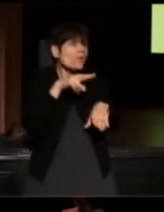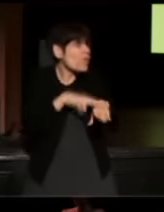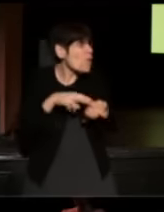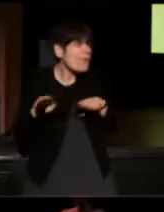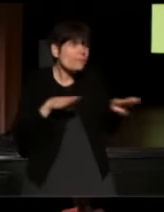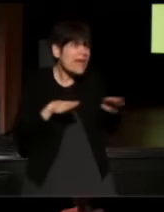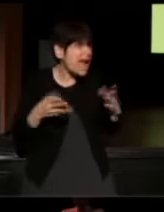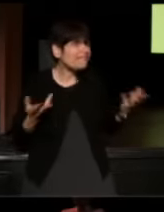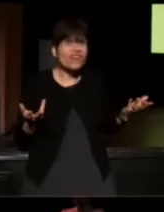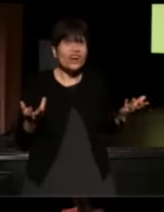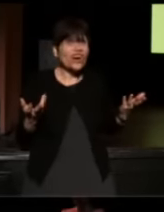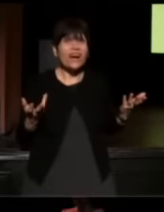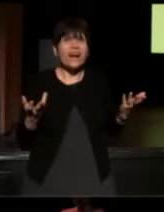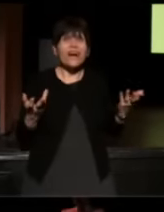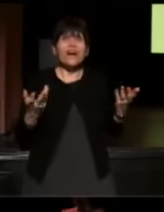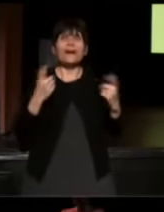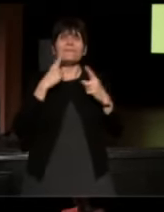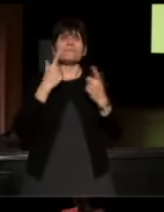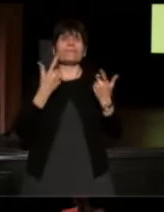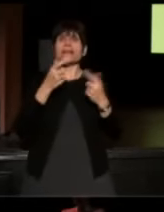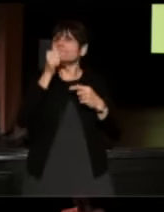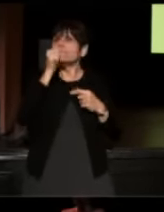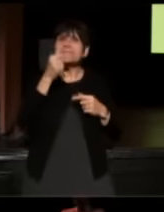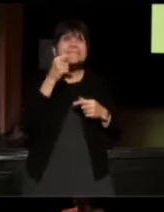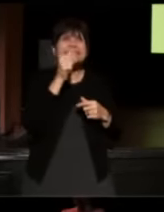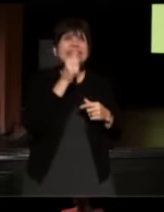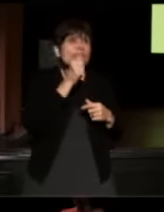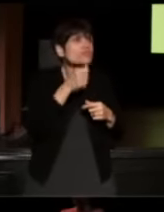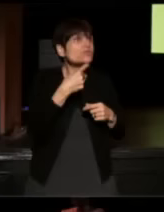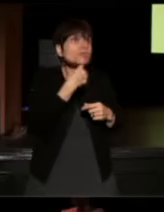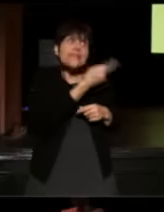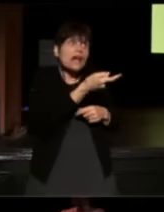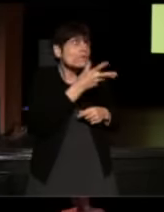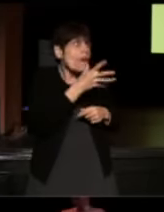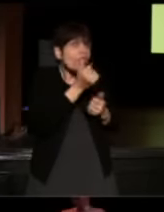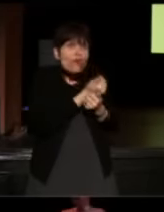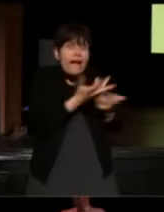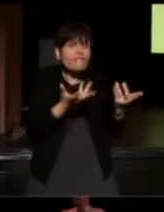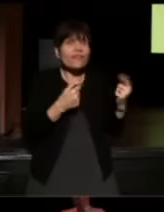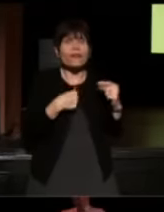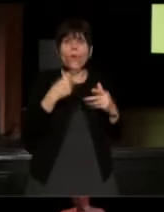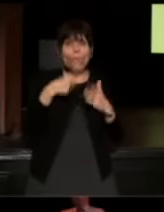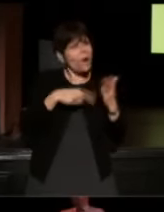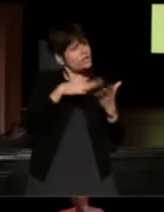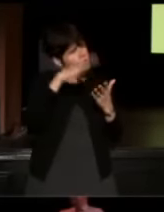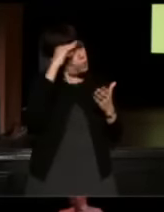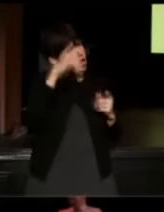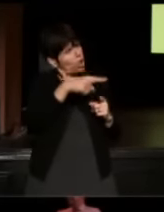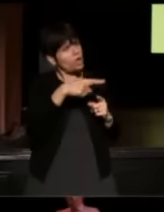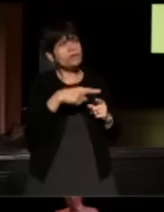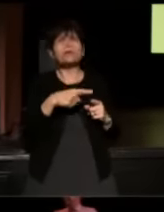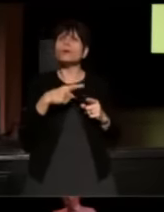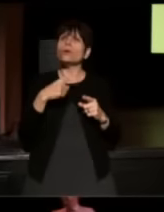I didn't know people had secrets, you didn't tell your mother everything. (Rebecca) When did you learn? (Laura) Well, it's still hard.